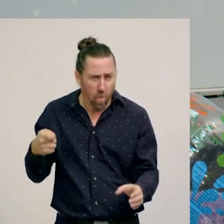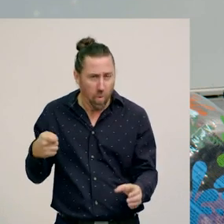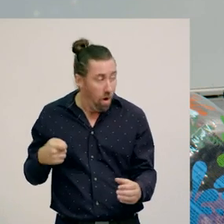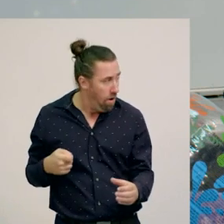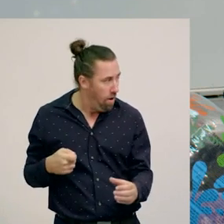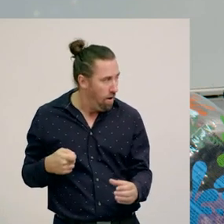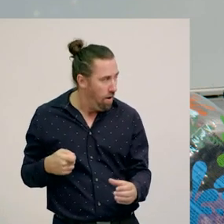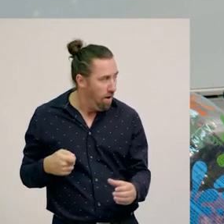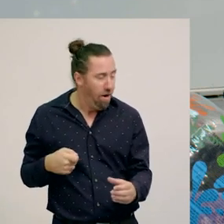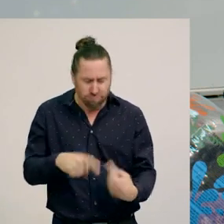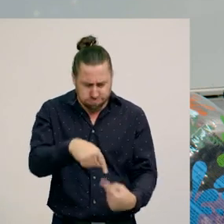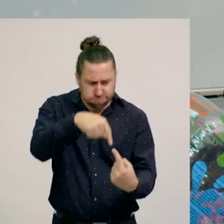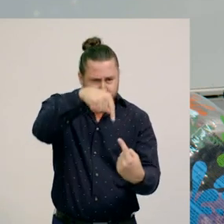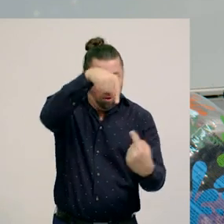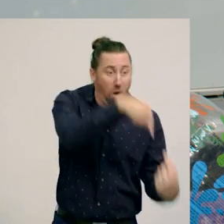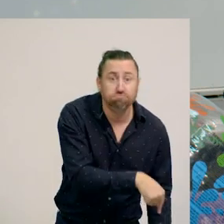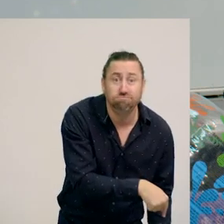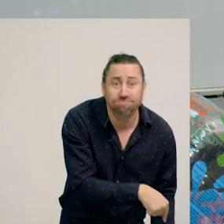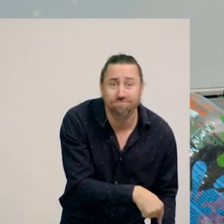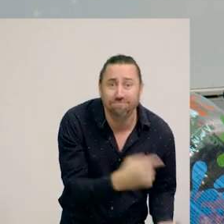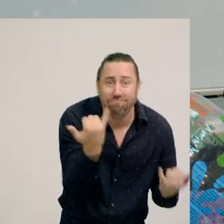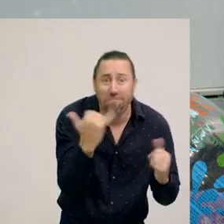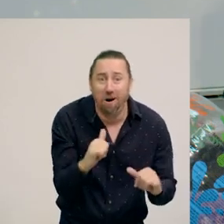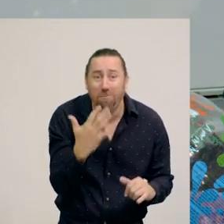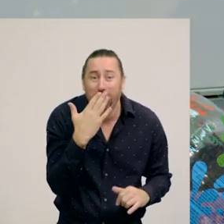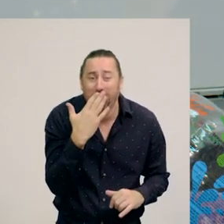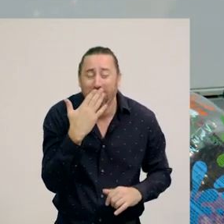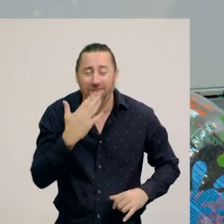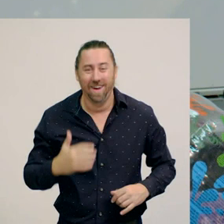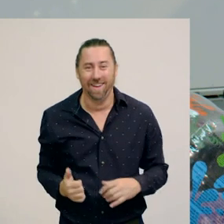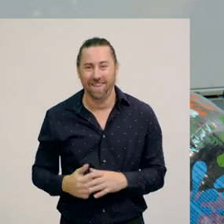[rattling] Went too well. Okay.